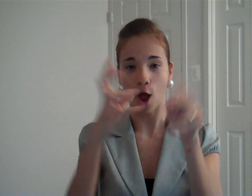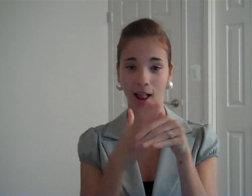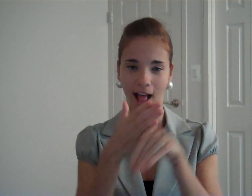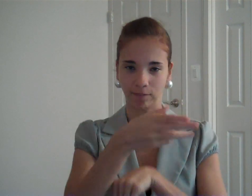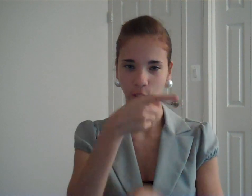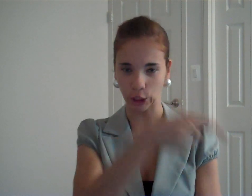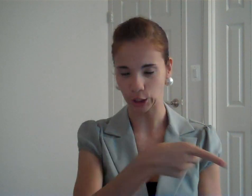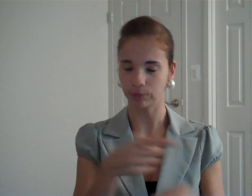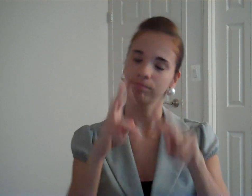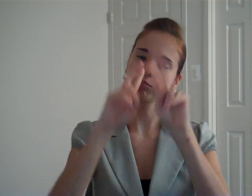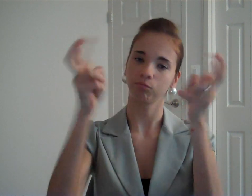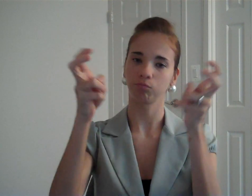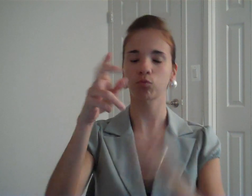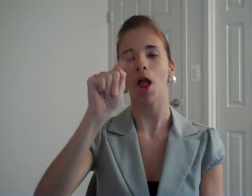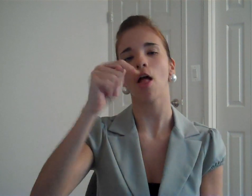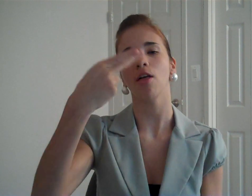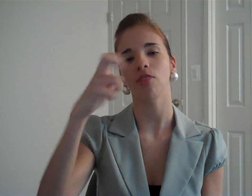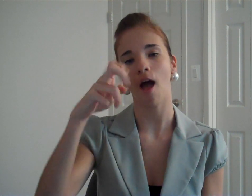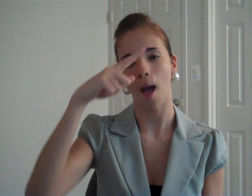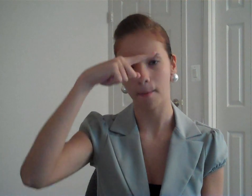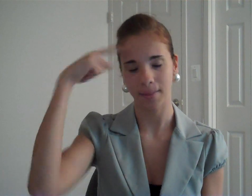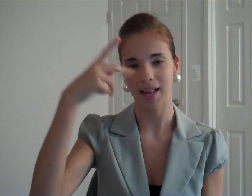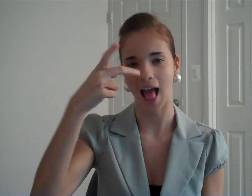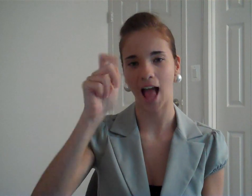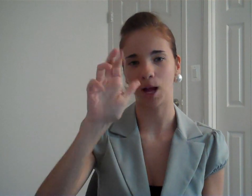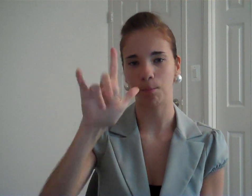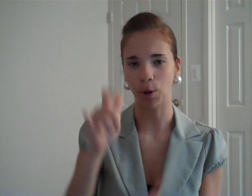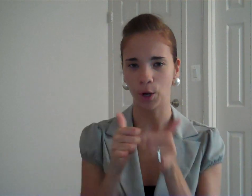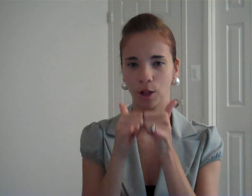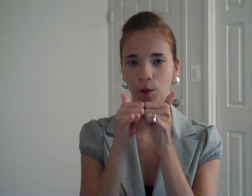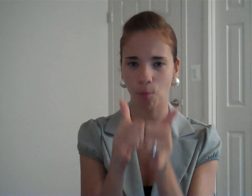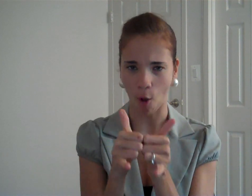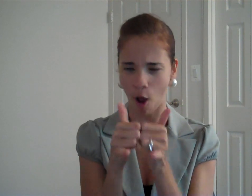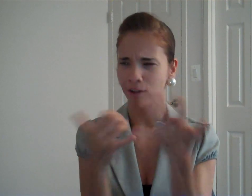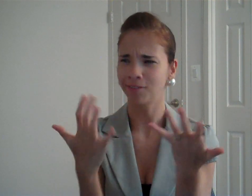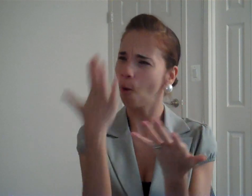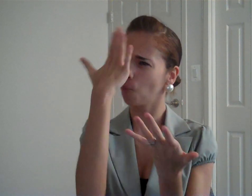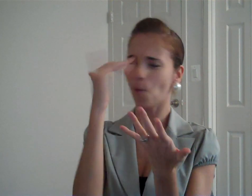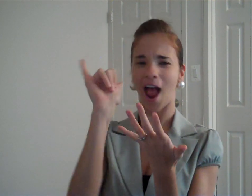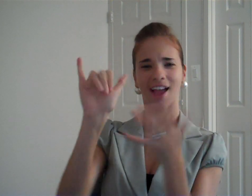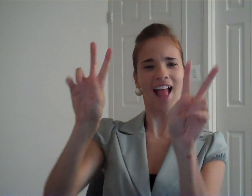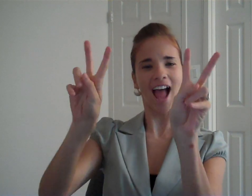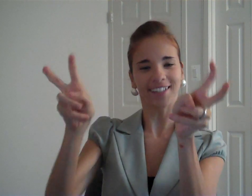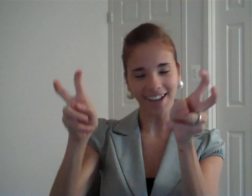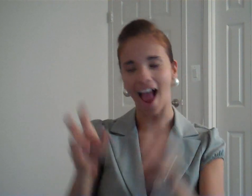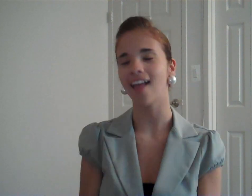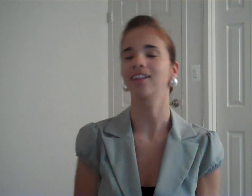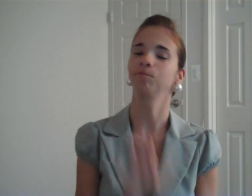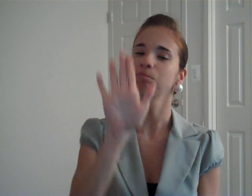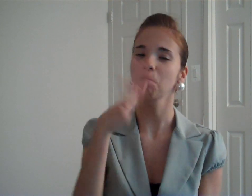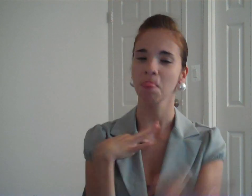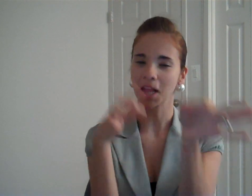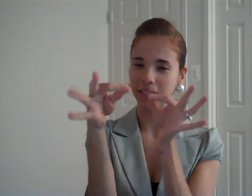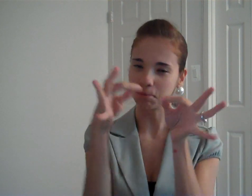"The Black Pearl". Why titled that way? Let me explain.